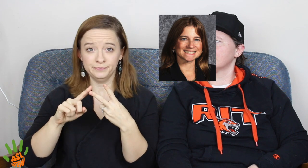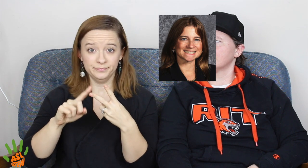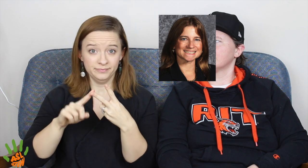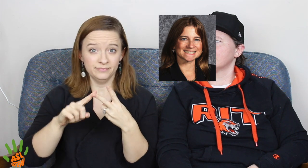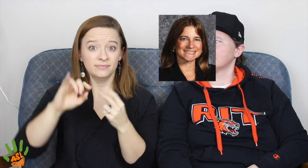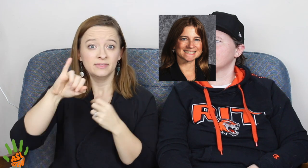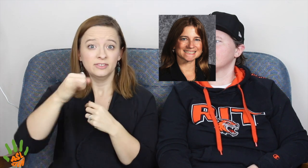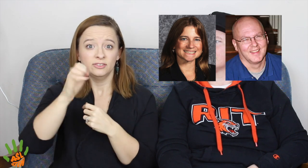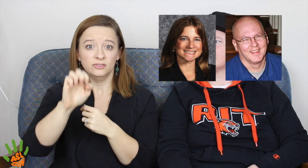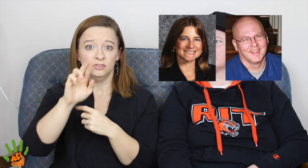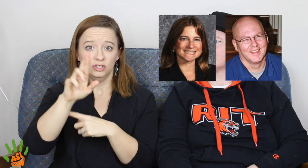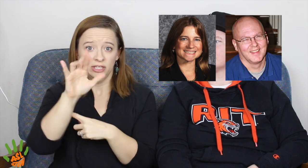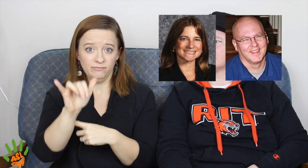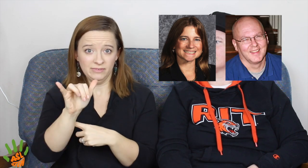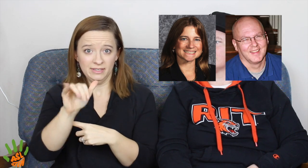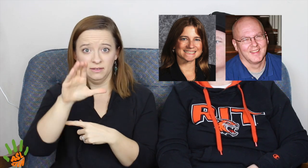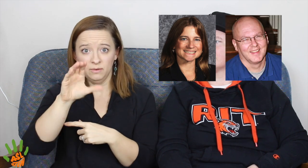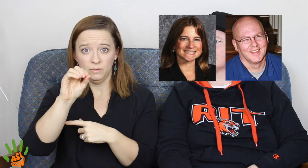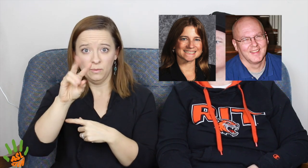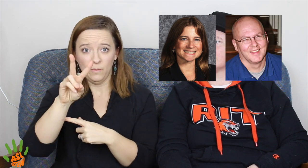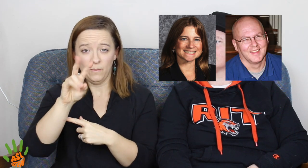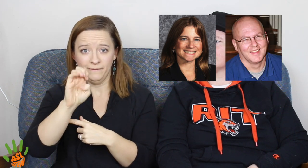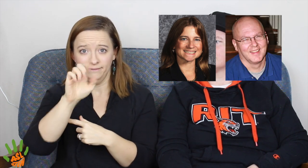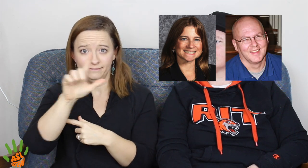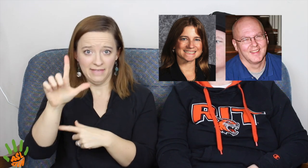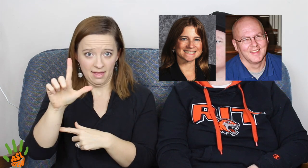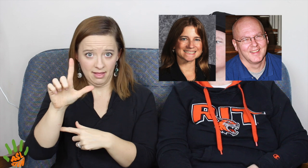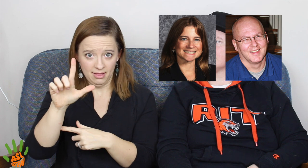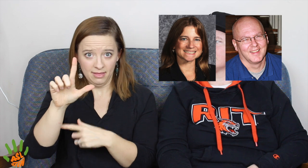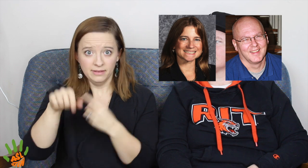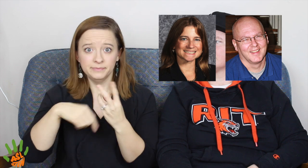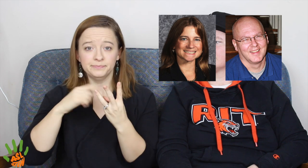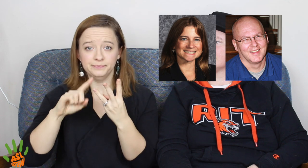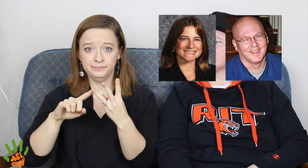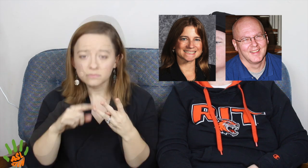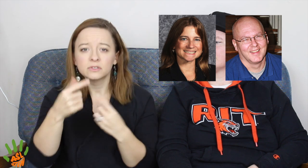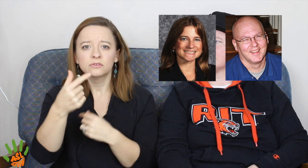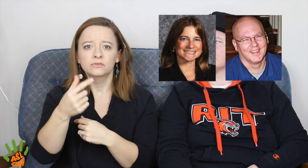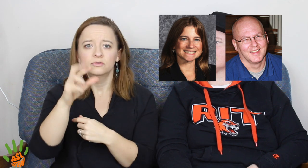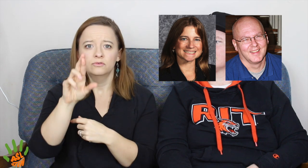Jerry Covell...